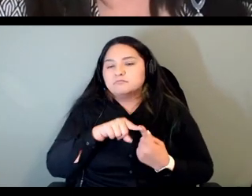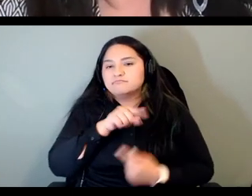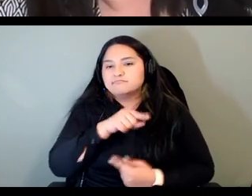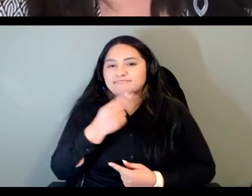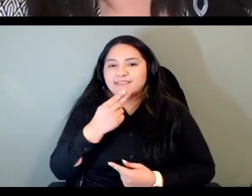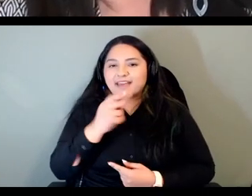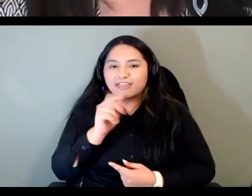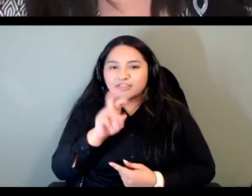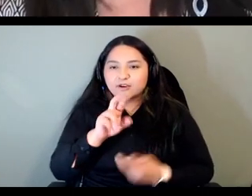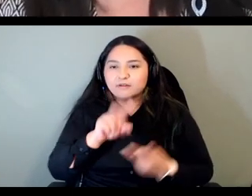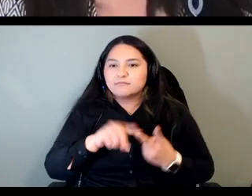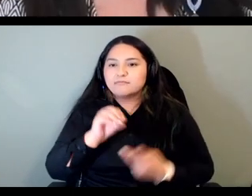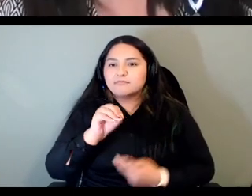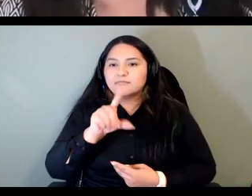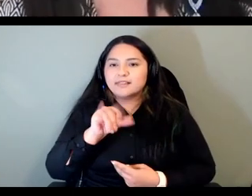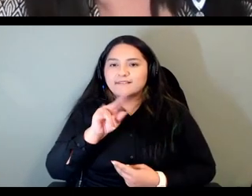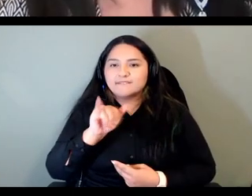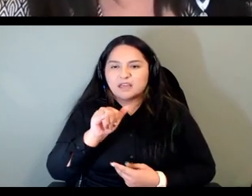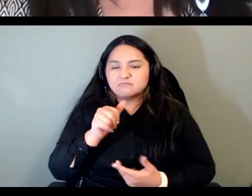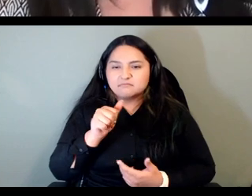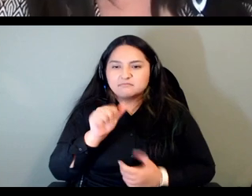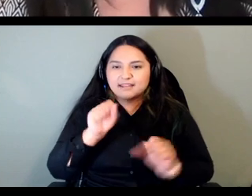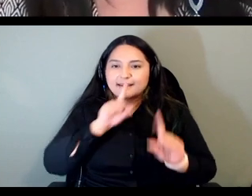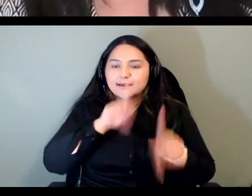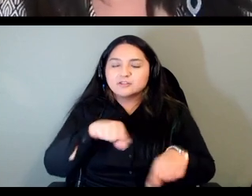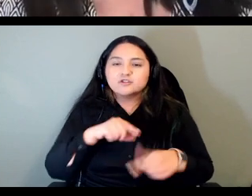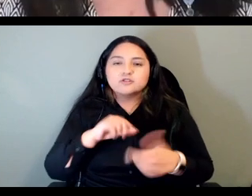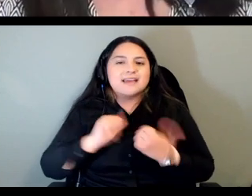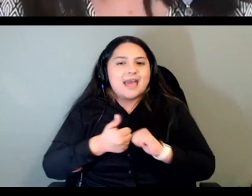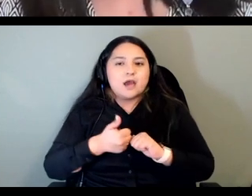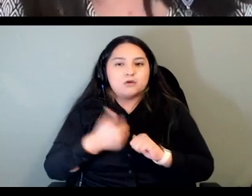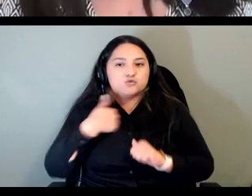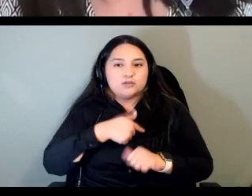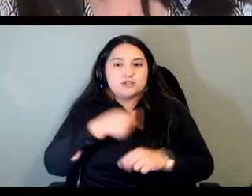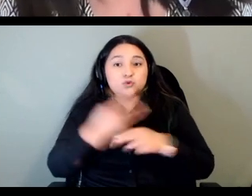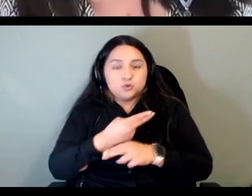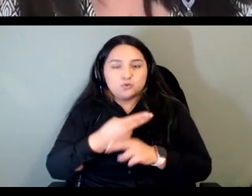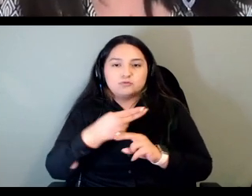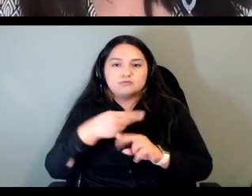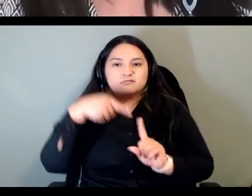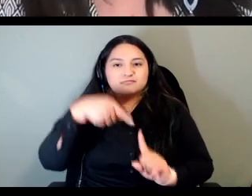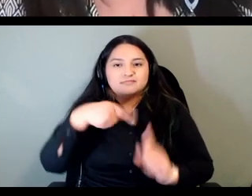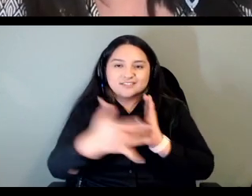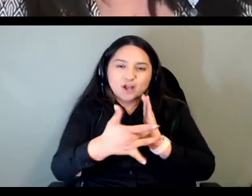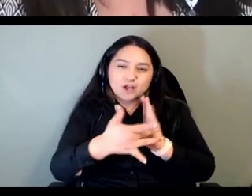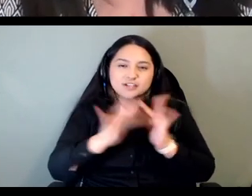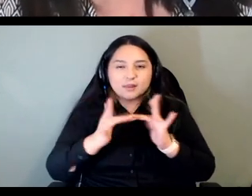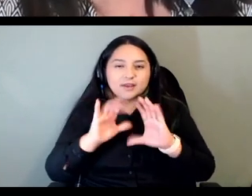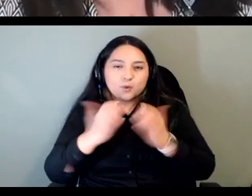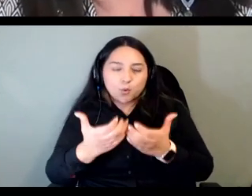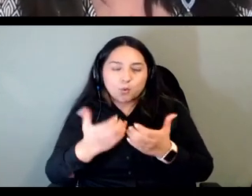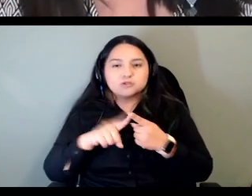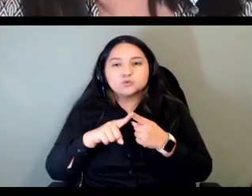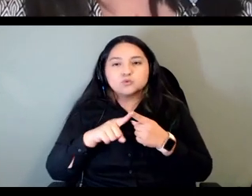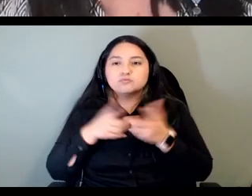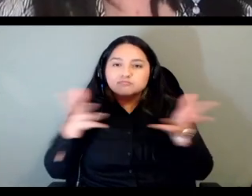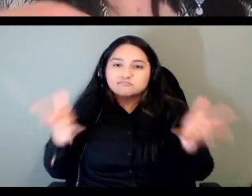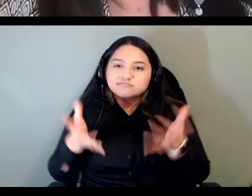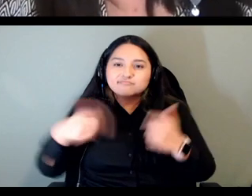these technologies like online courses to actually engage young children and elders you know even more